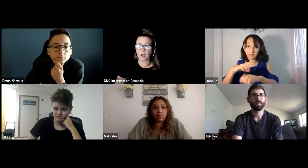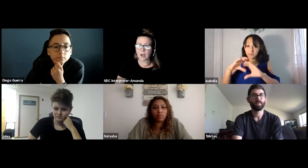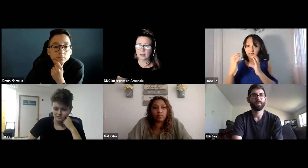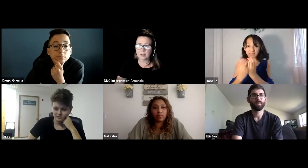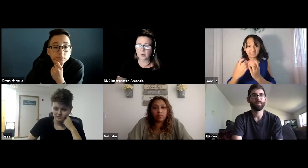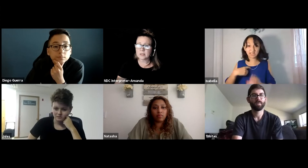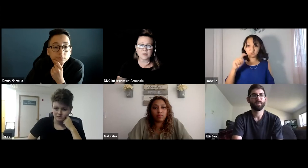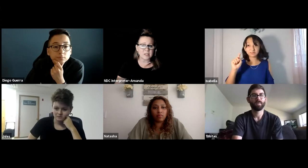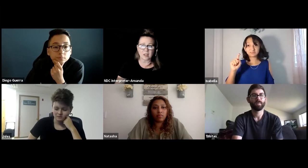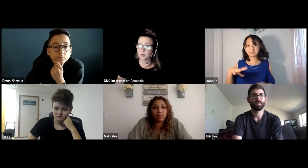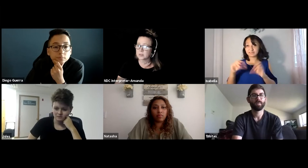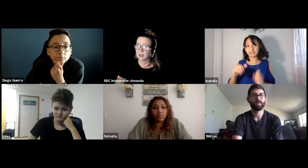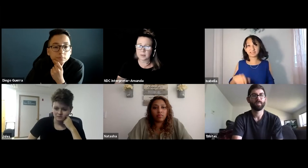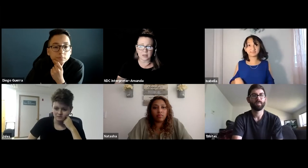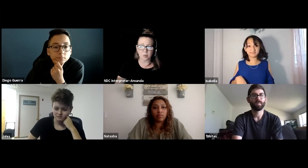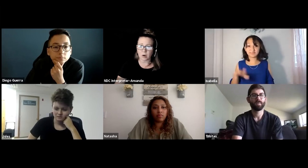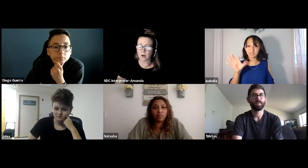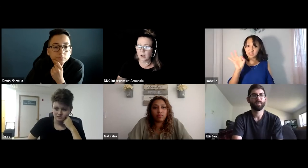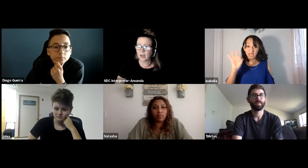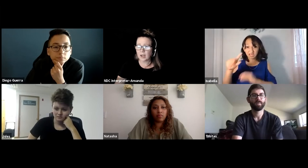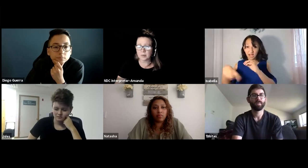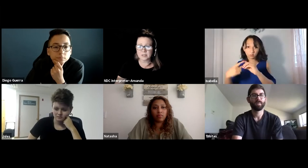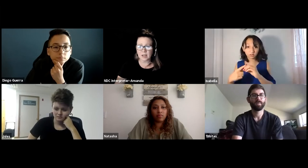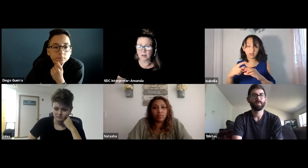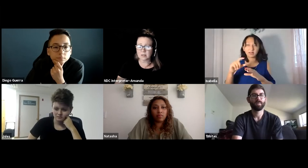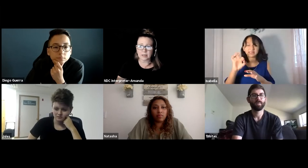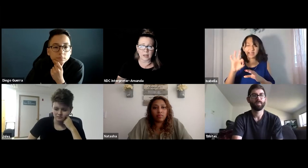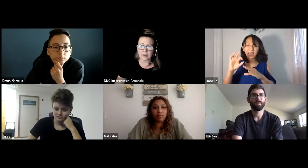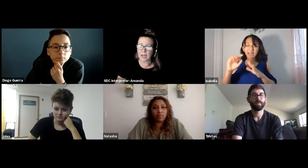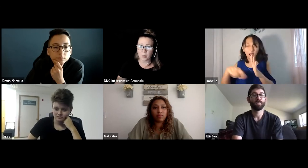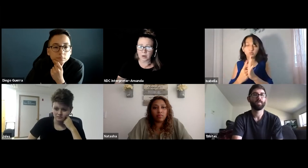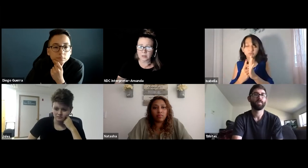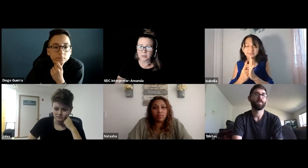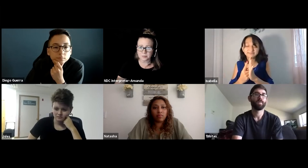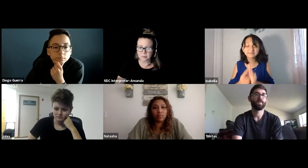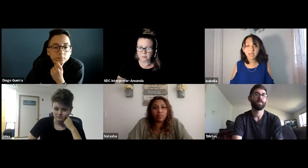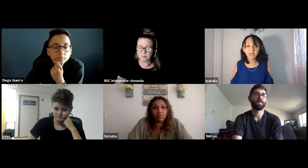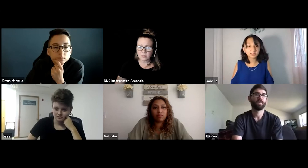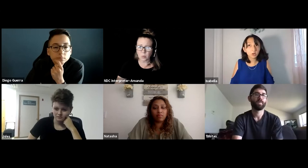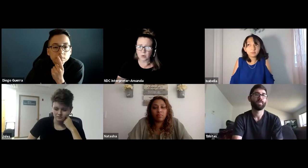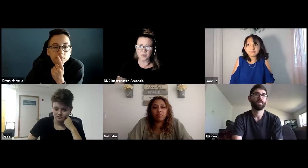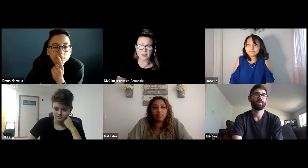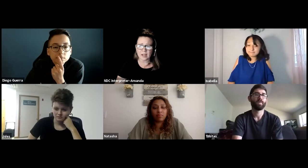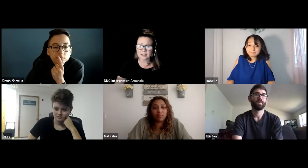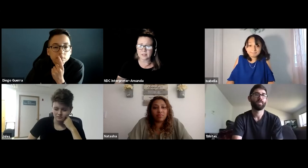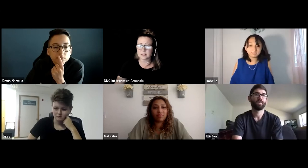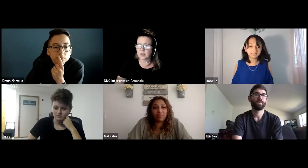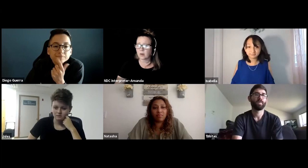I wasn't even taking full time anymore. I was down to like nine hours worth of classes